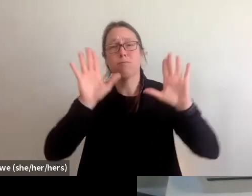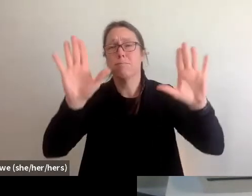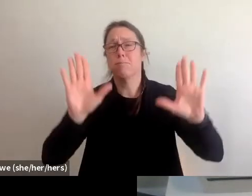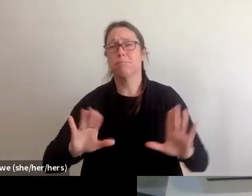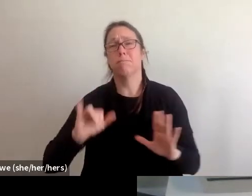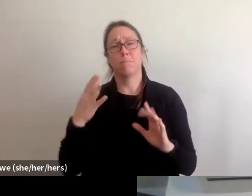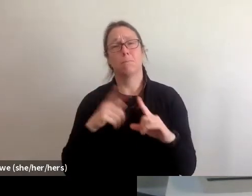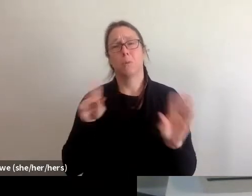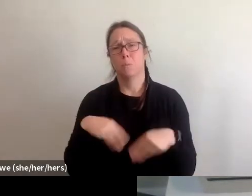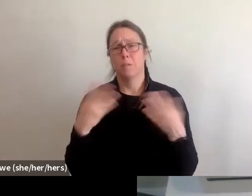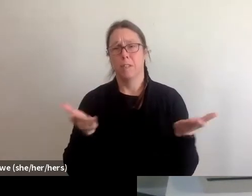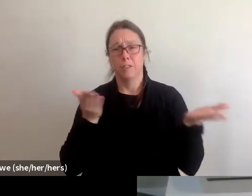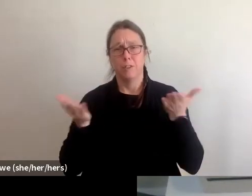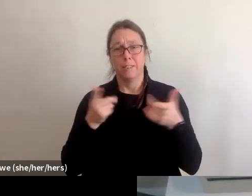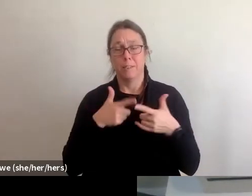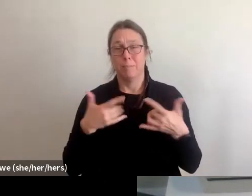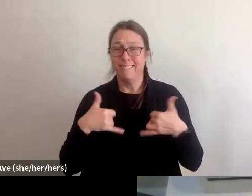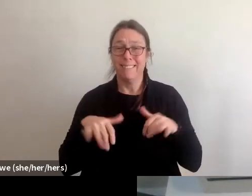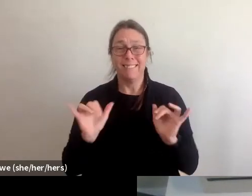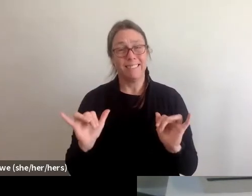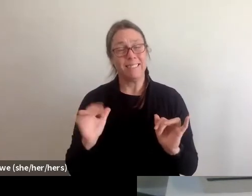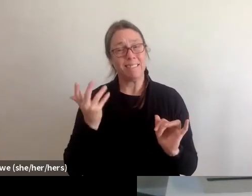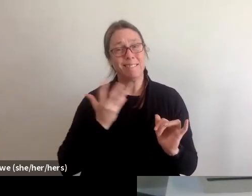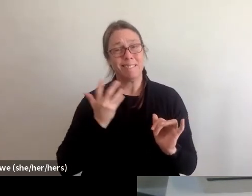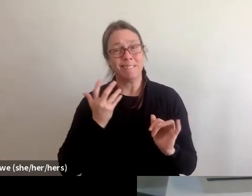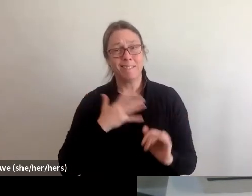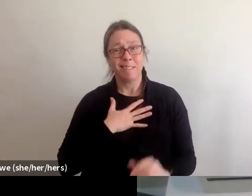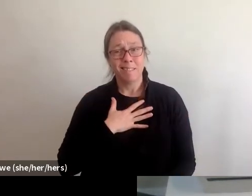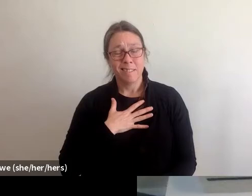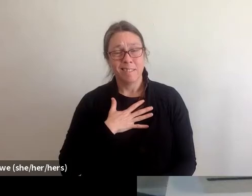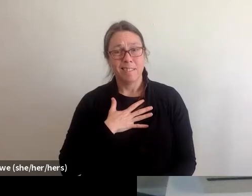but oftentimes at least in terms of unhoused folks,